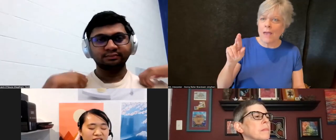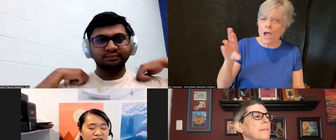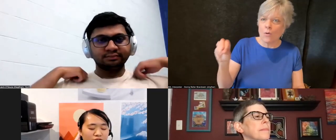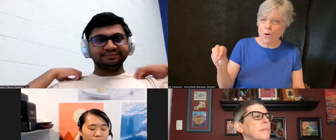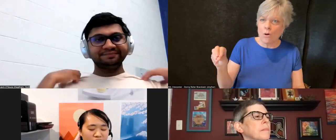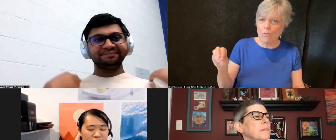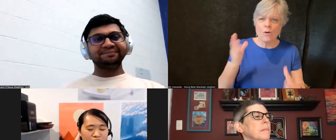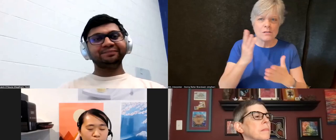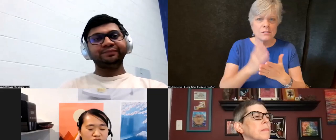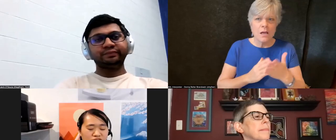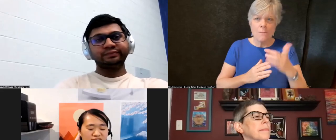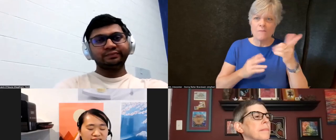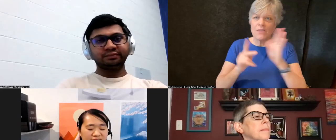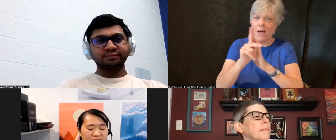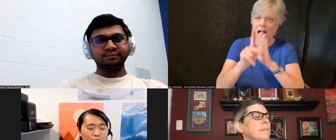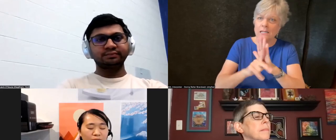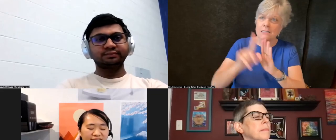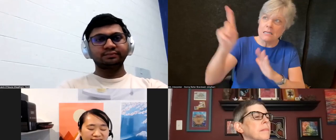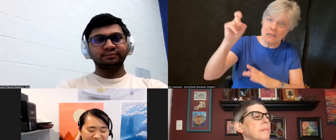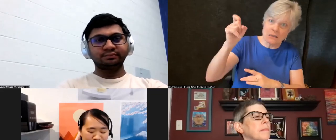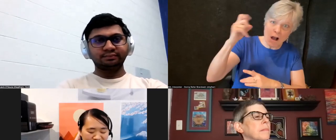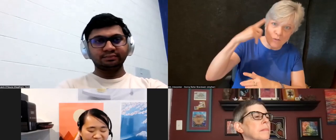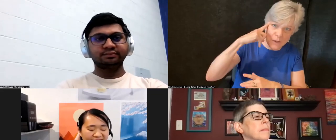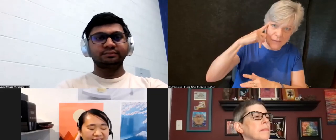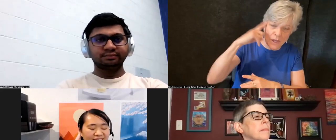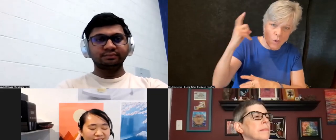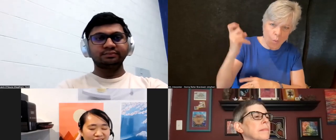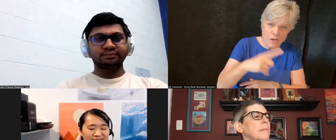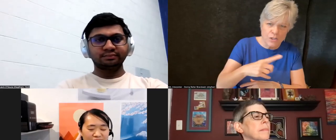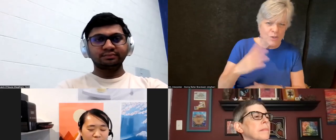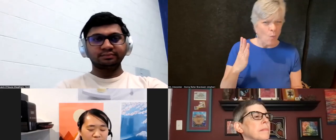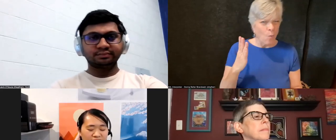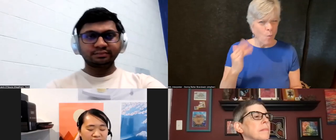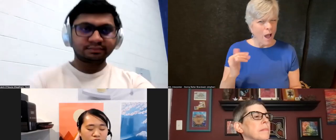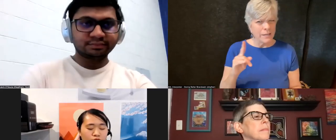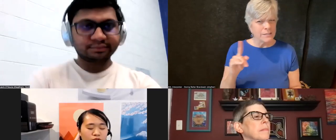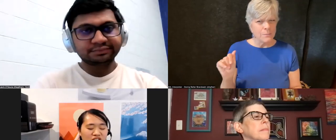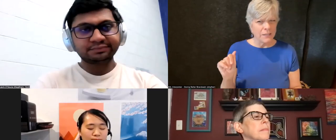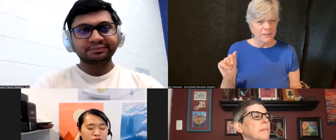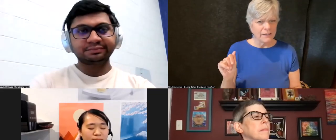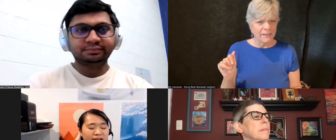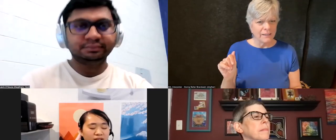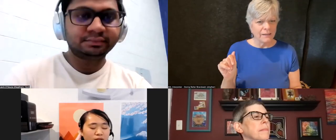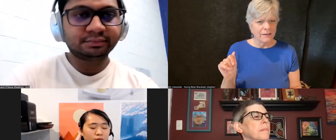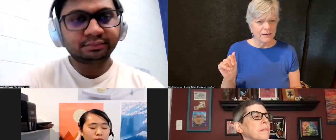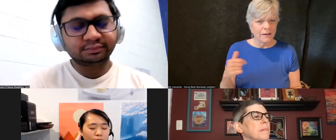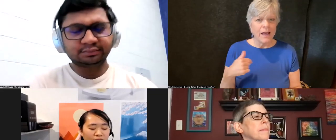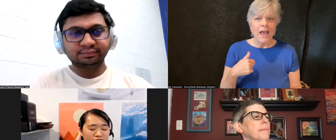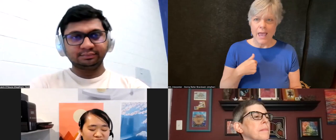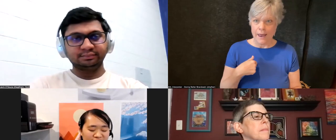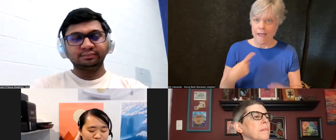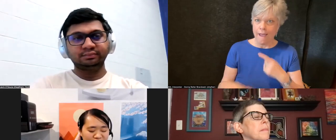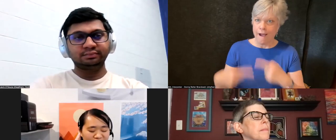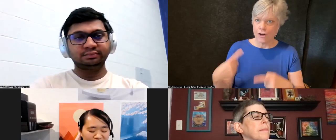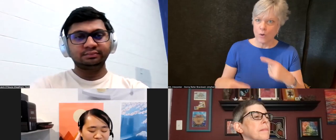in government, that questions why disability? To which I push back, why not disability?